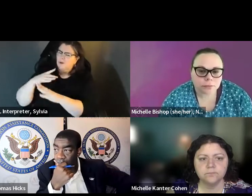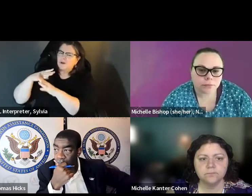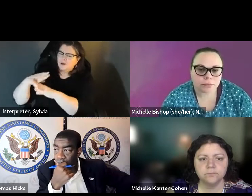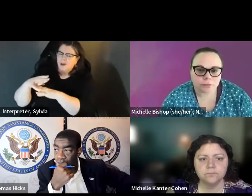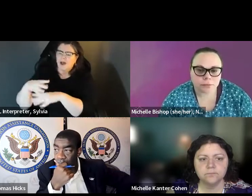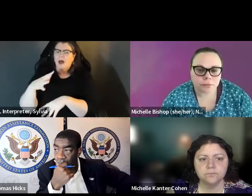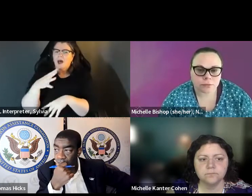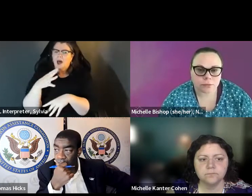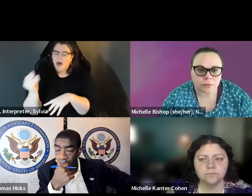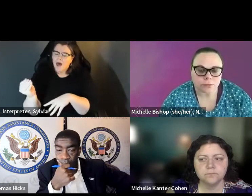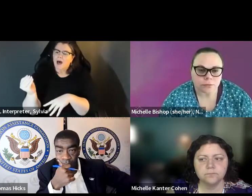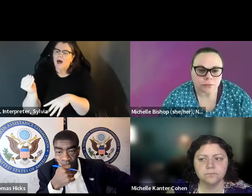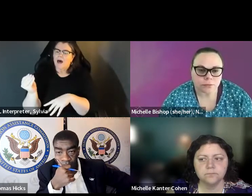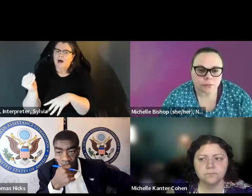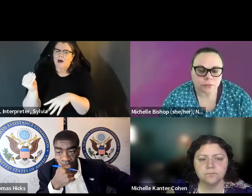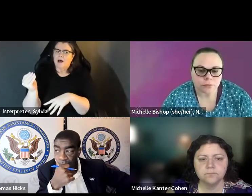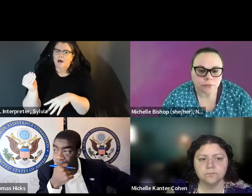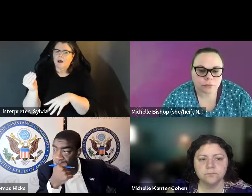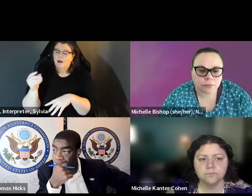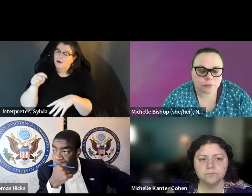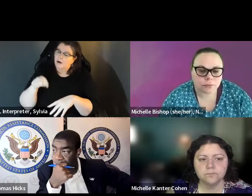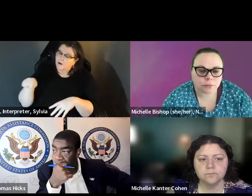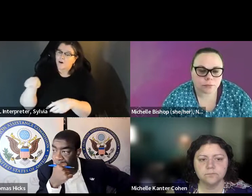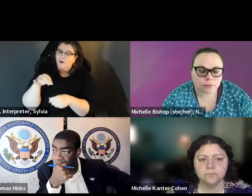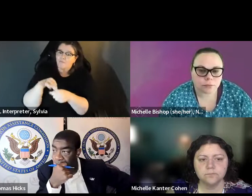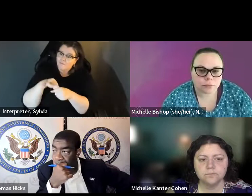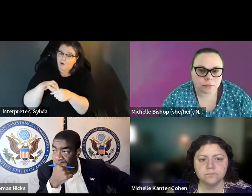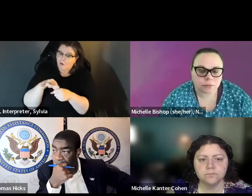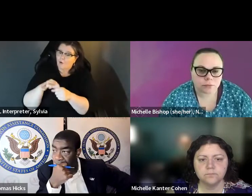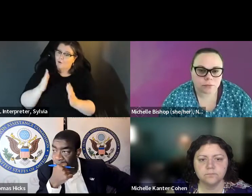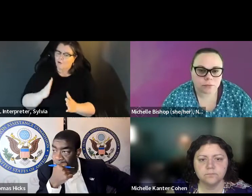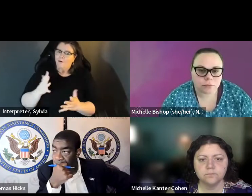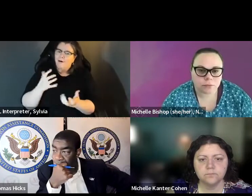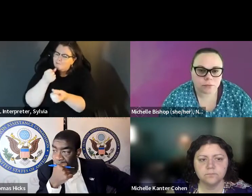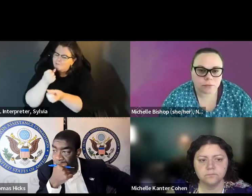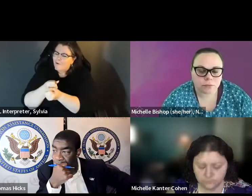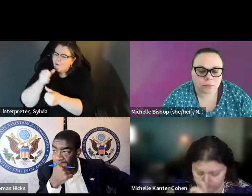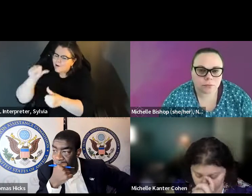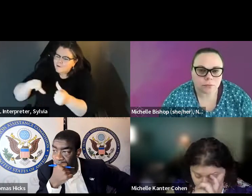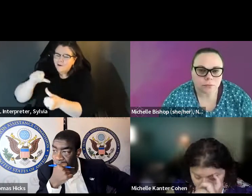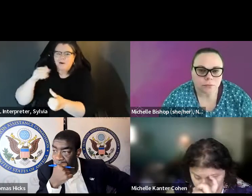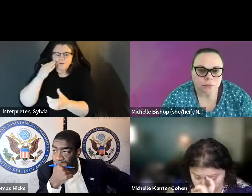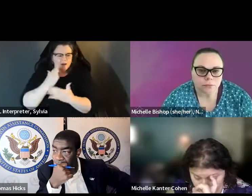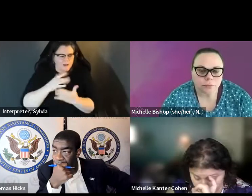assistance returning their ballot. But also because of the chilling effect that it can have on voters supporting needs assistance, returning their ballot, but also because of the chilling, so that it can have on voters supporting one another.